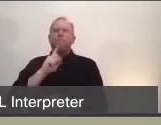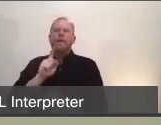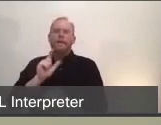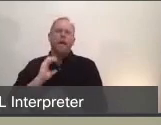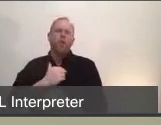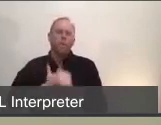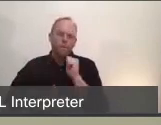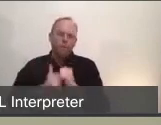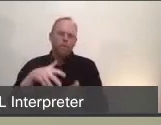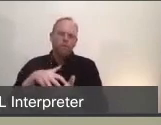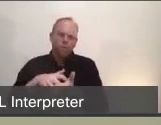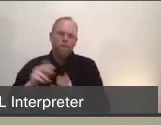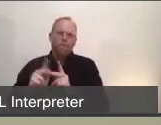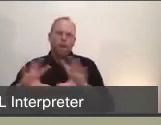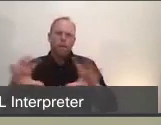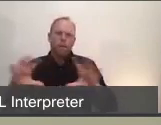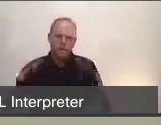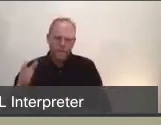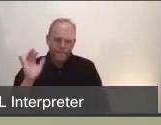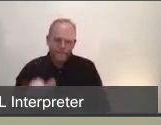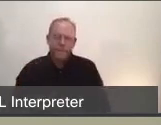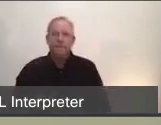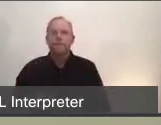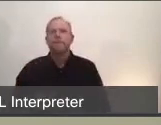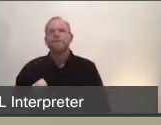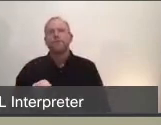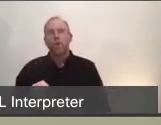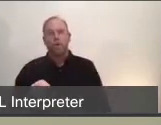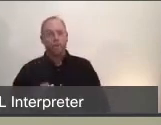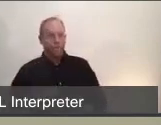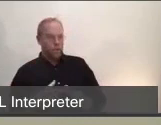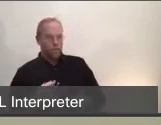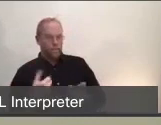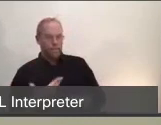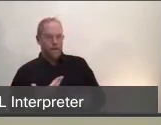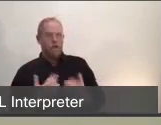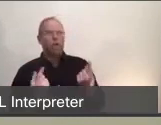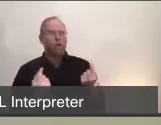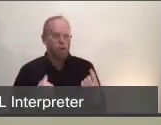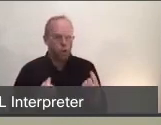So from the beginning, we began issuing guidance to the facilities, accelerating our recommendations